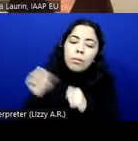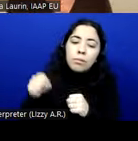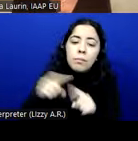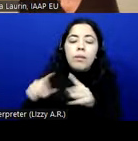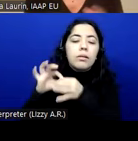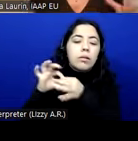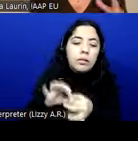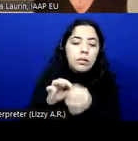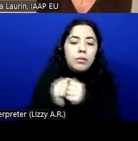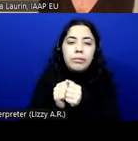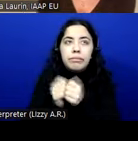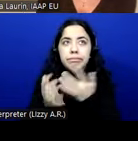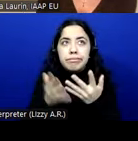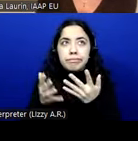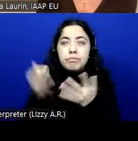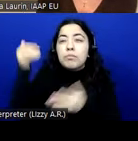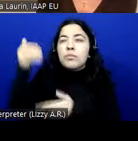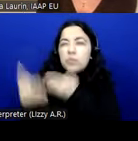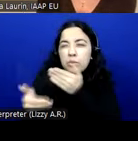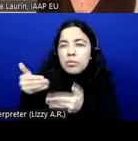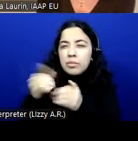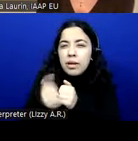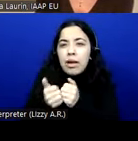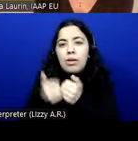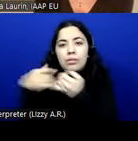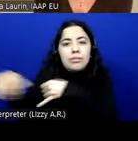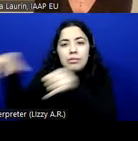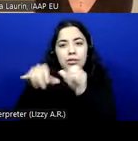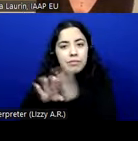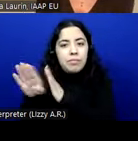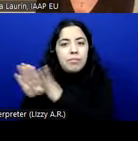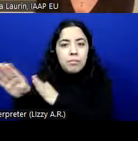the whole process of how the standards are developed and the distance model of those.